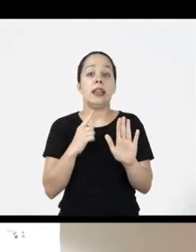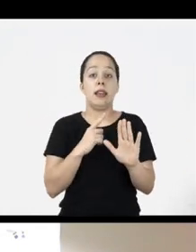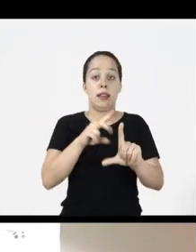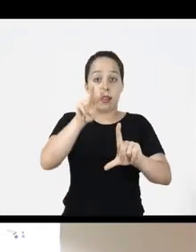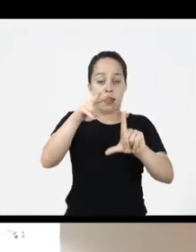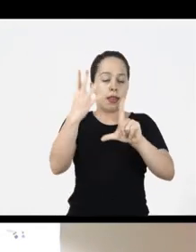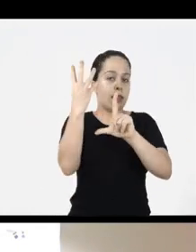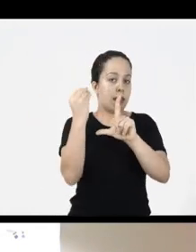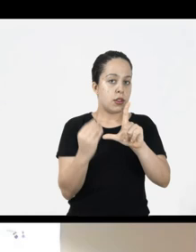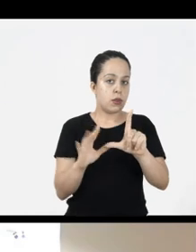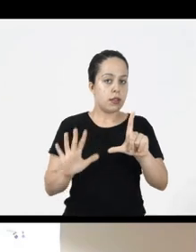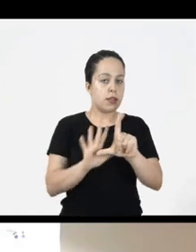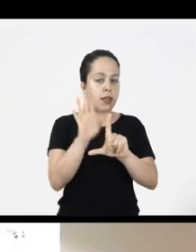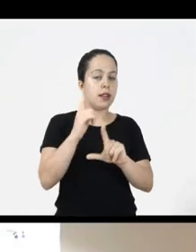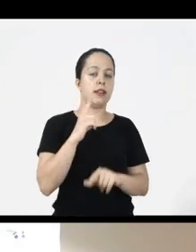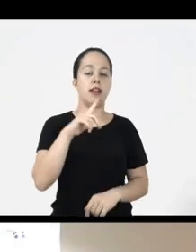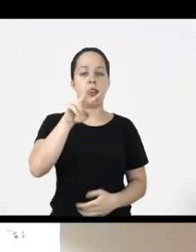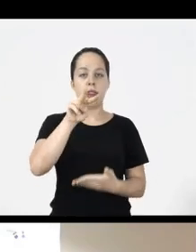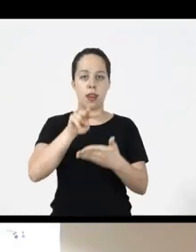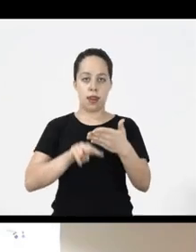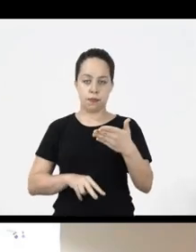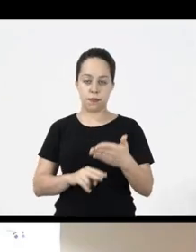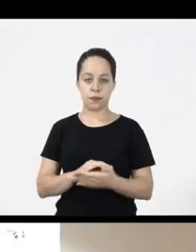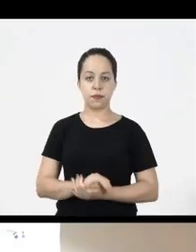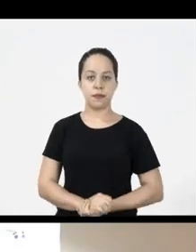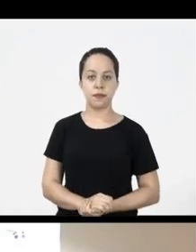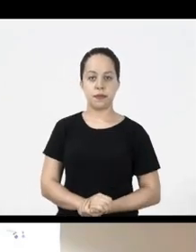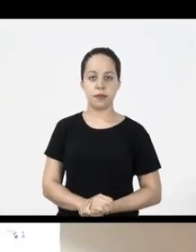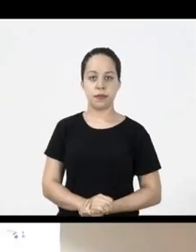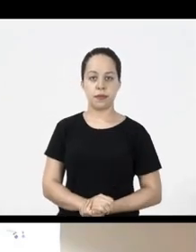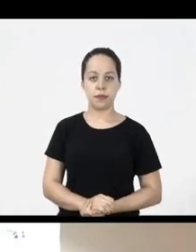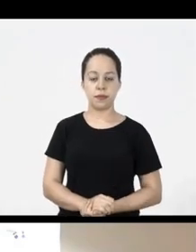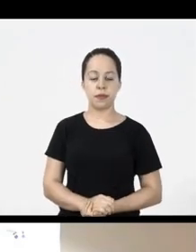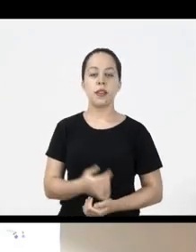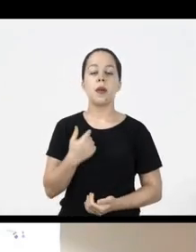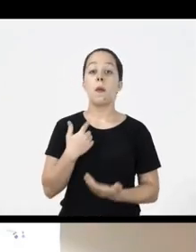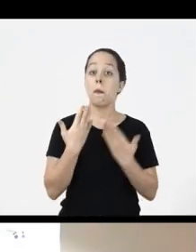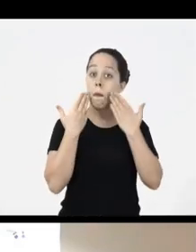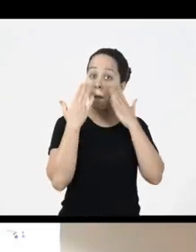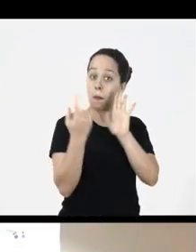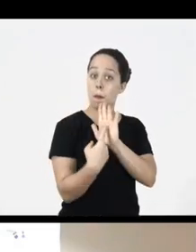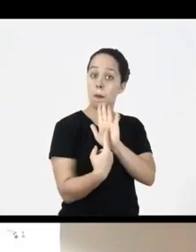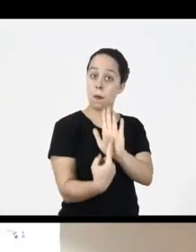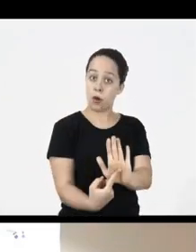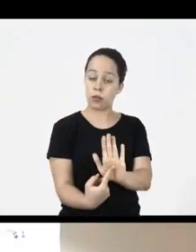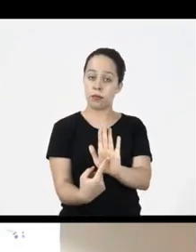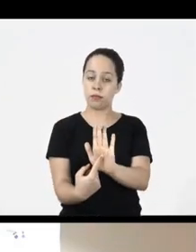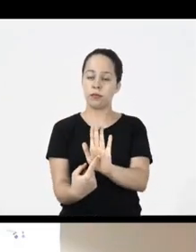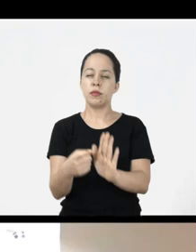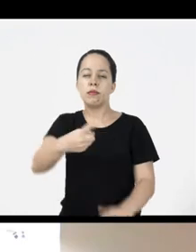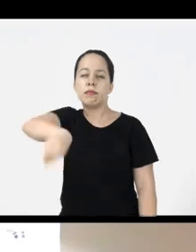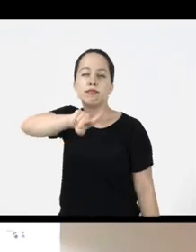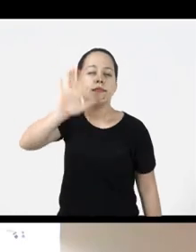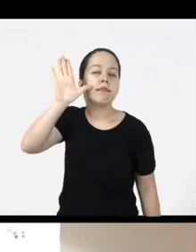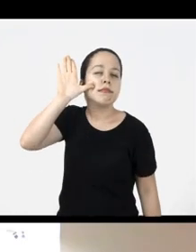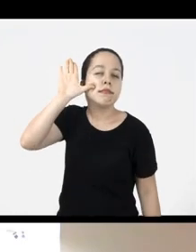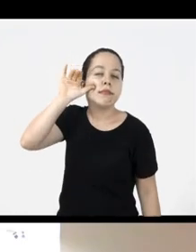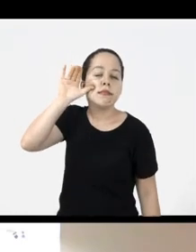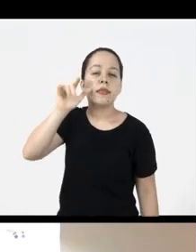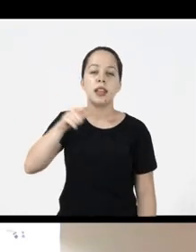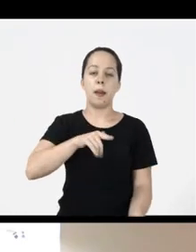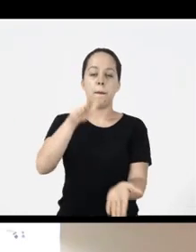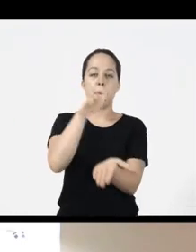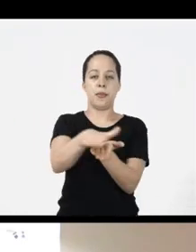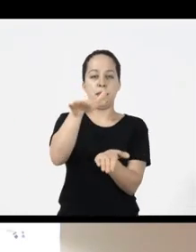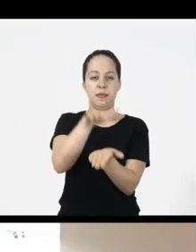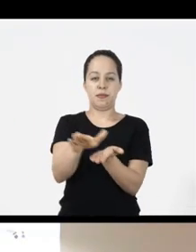be beautiful by the screen reader that's what happens I present here out of curiosity some